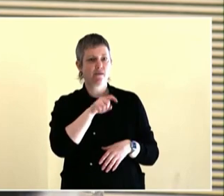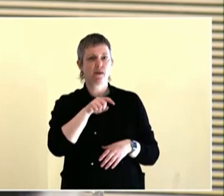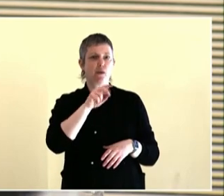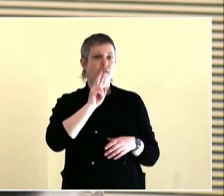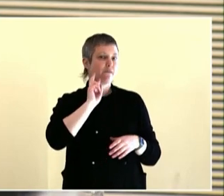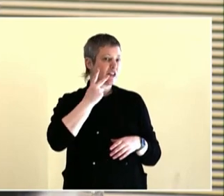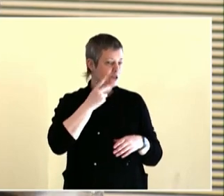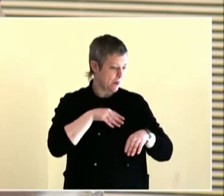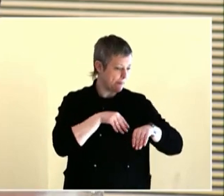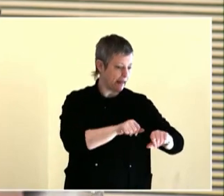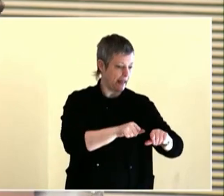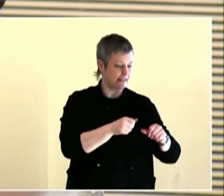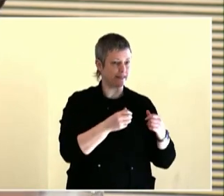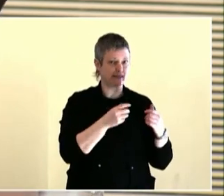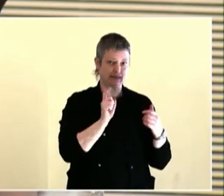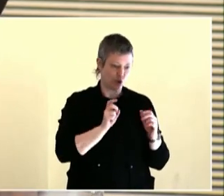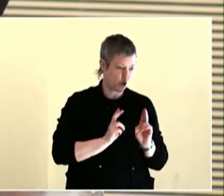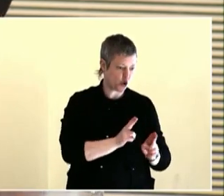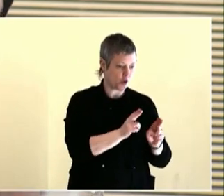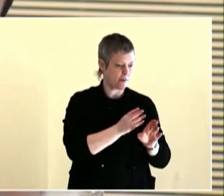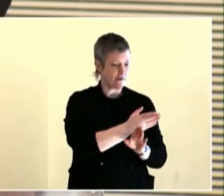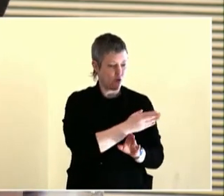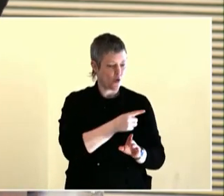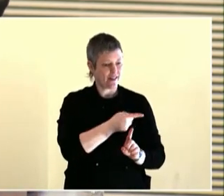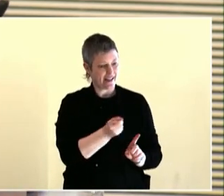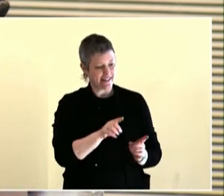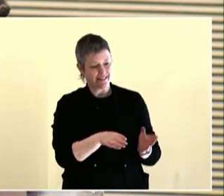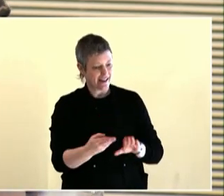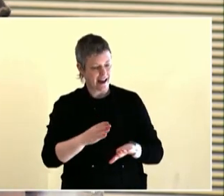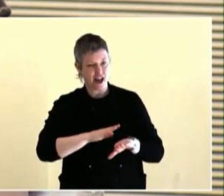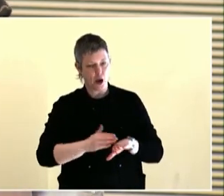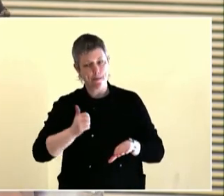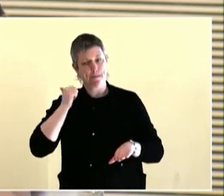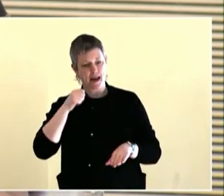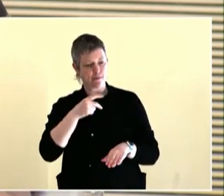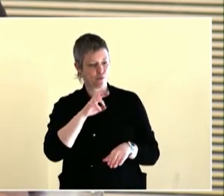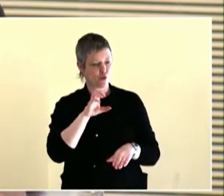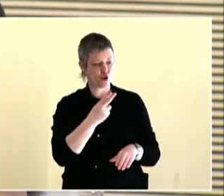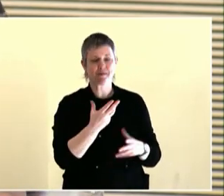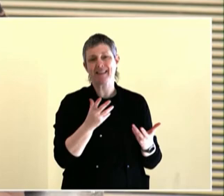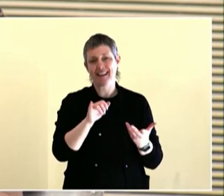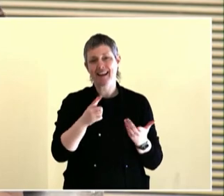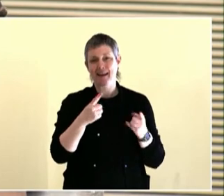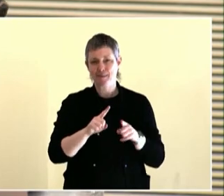experience that there was diverse civic leaders process.